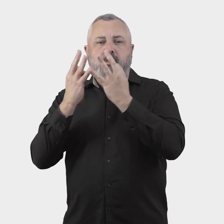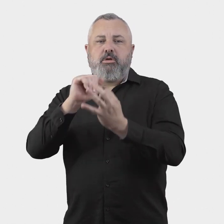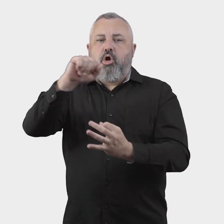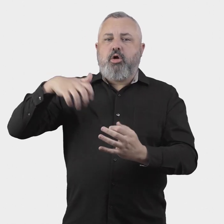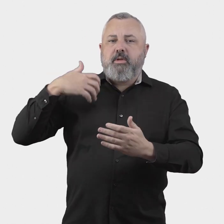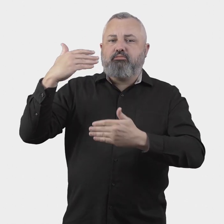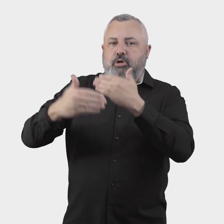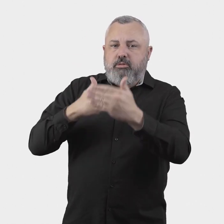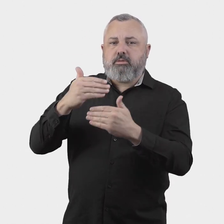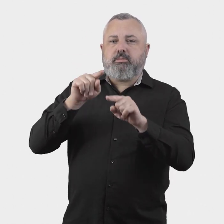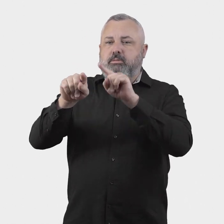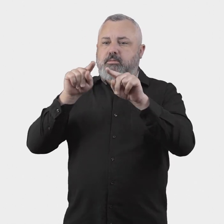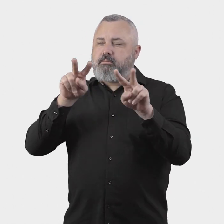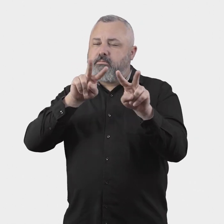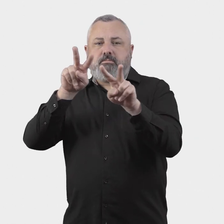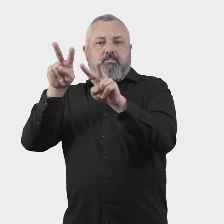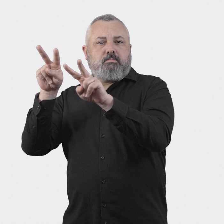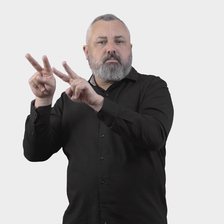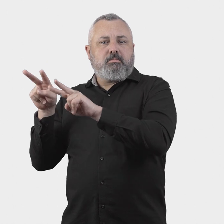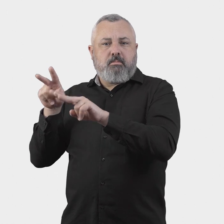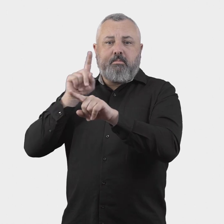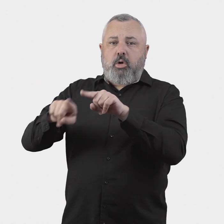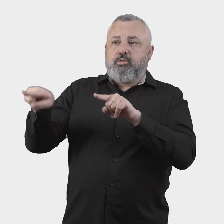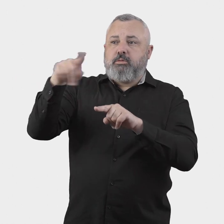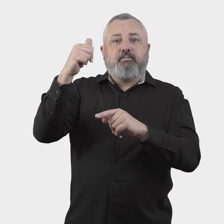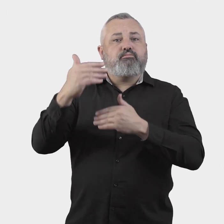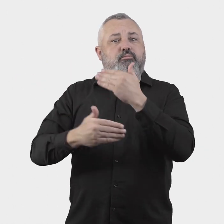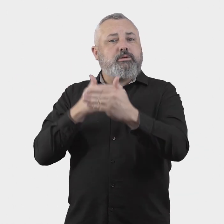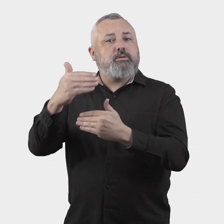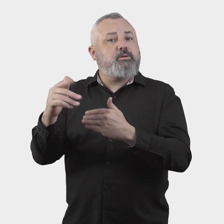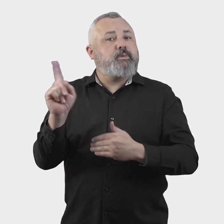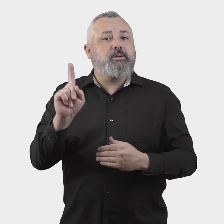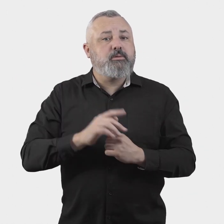ombuds schemes, and similar bodies, which typically follow a complaint escalation process with the following elements: